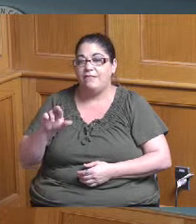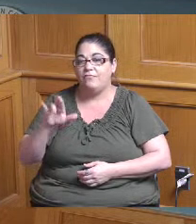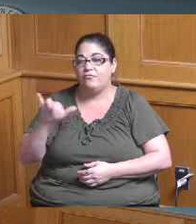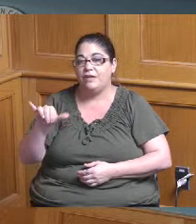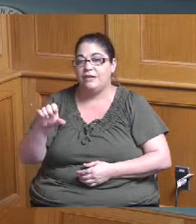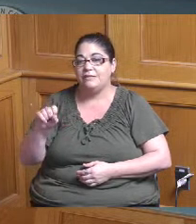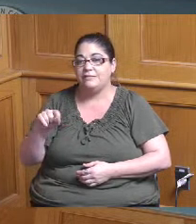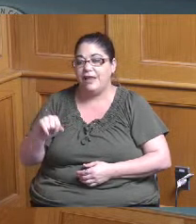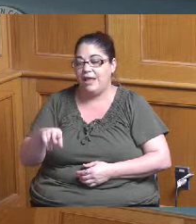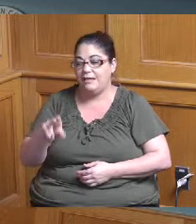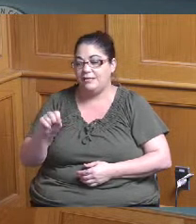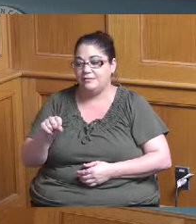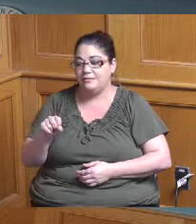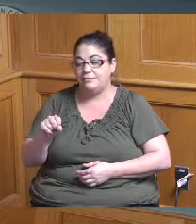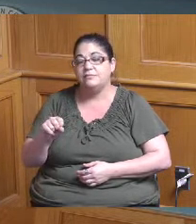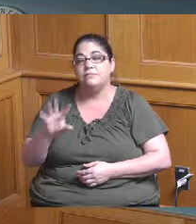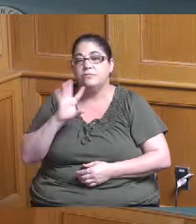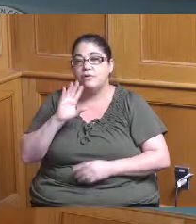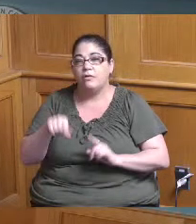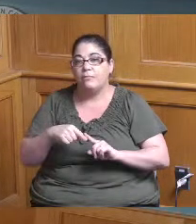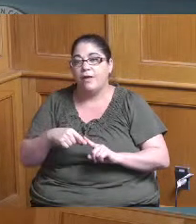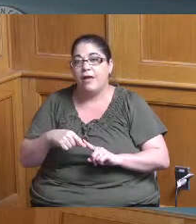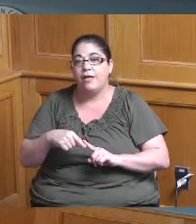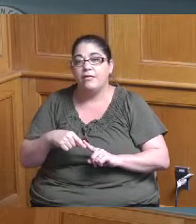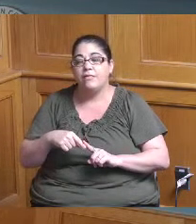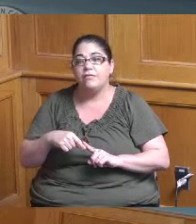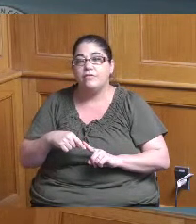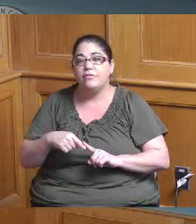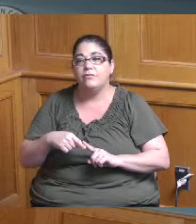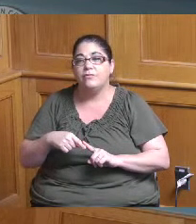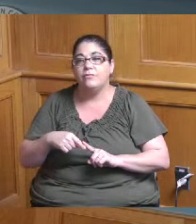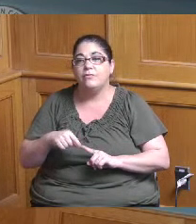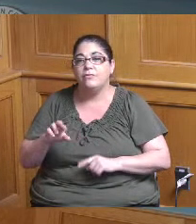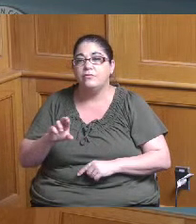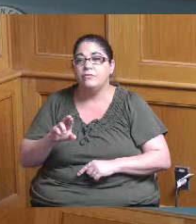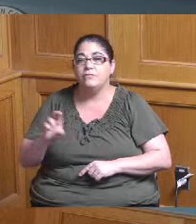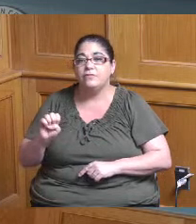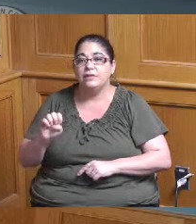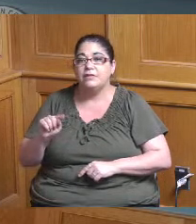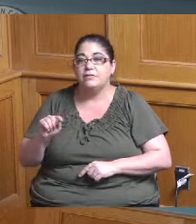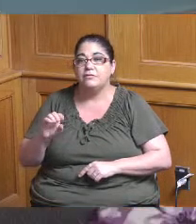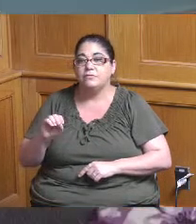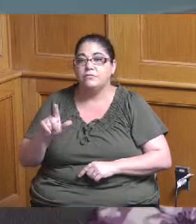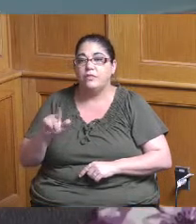on here you talked about MSD you mentioned it twice retooling the current procurement process